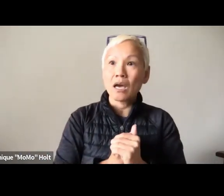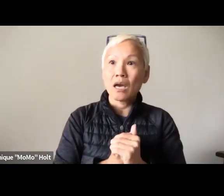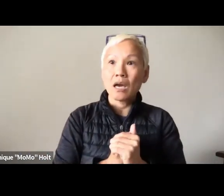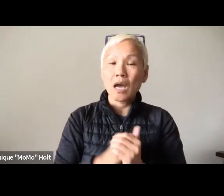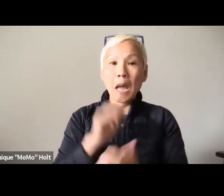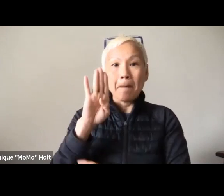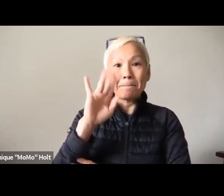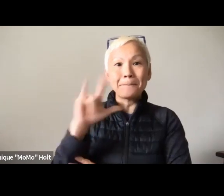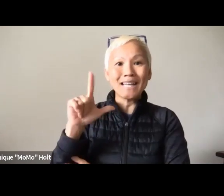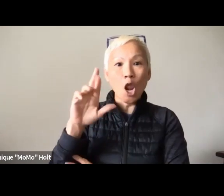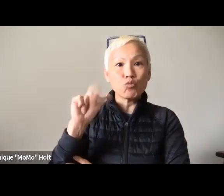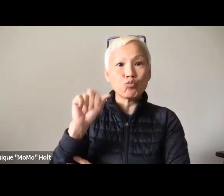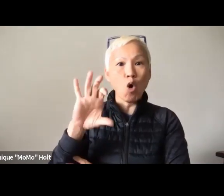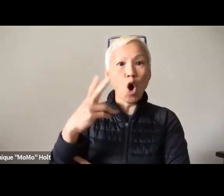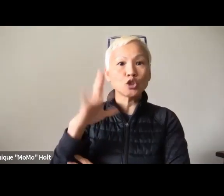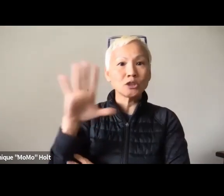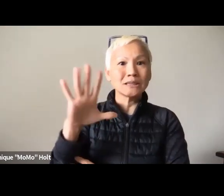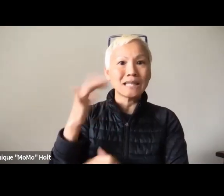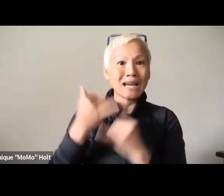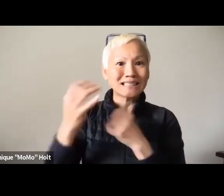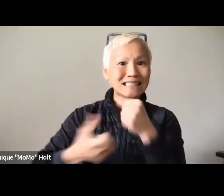and I have learned a lot in my time.